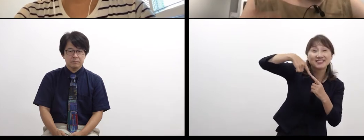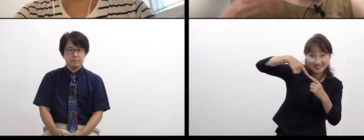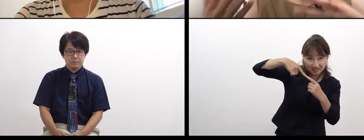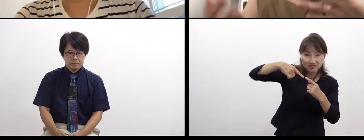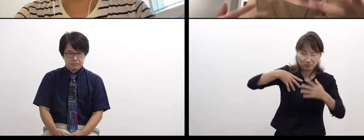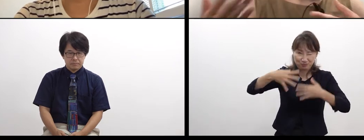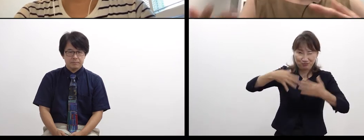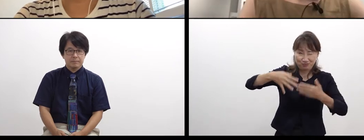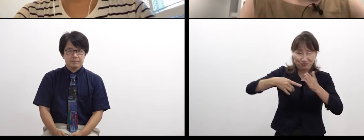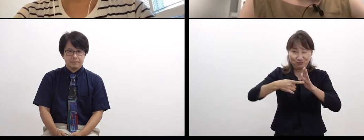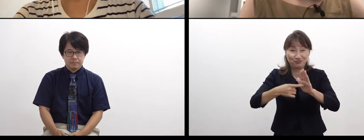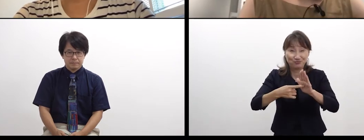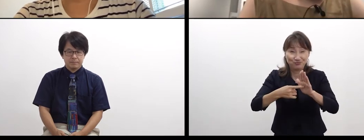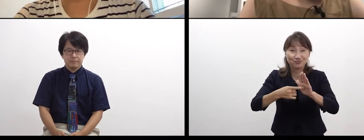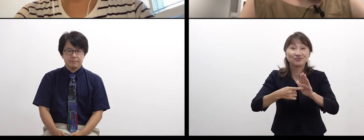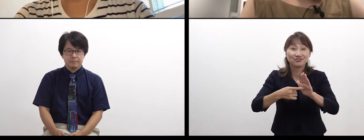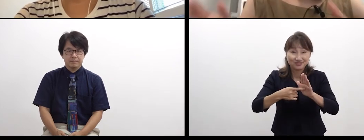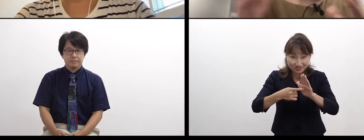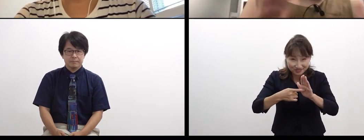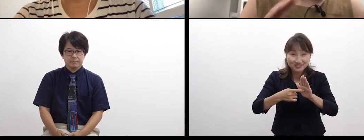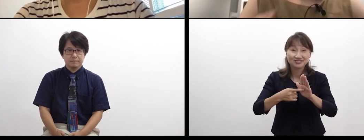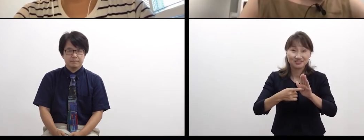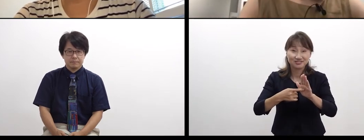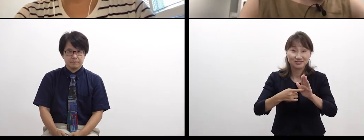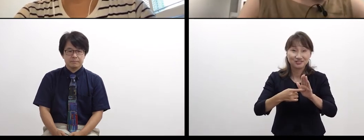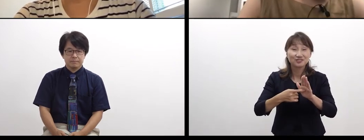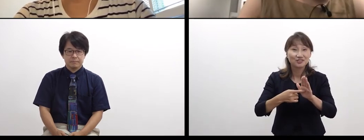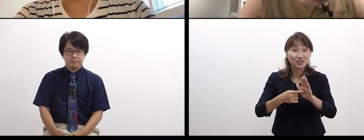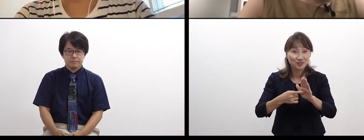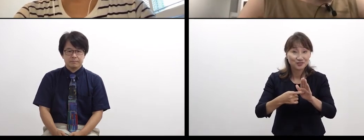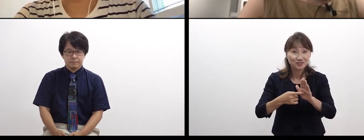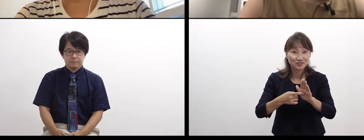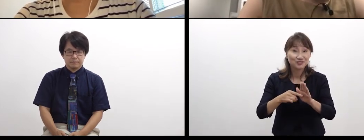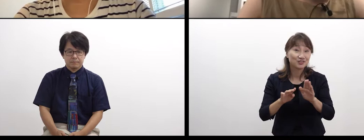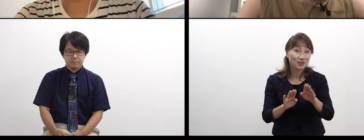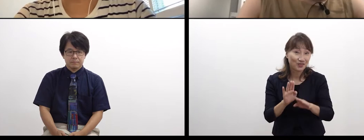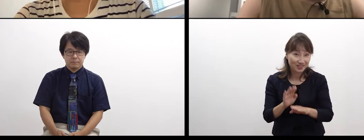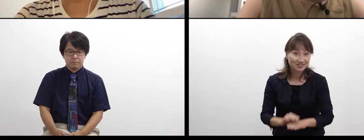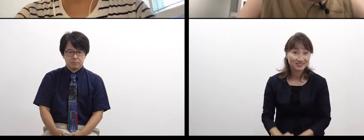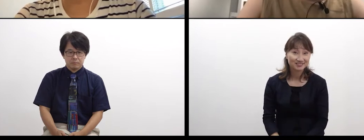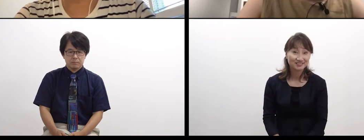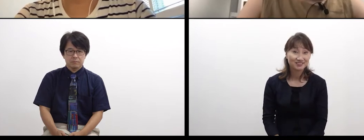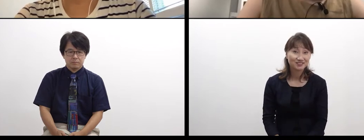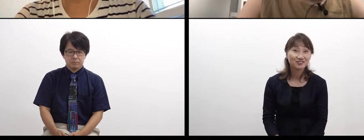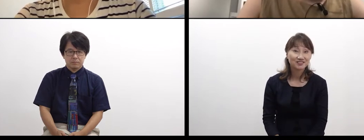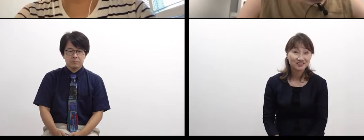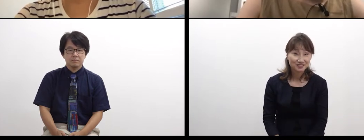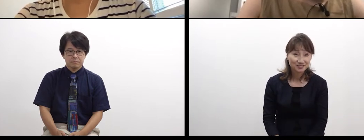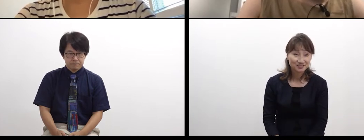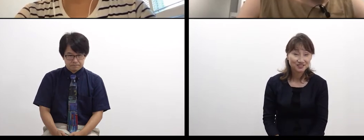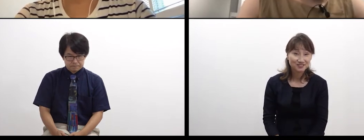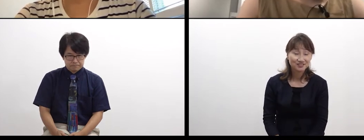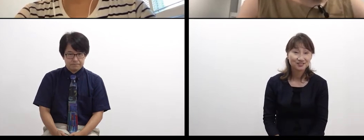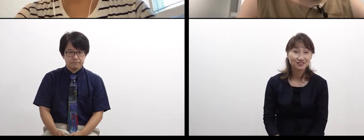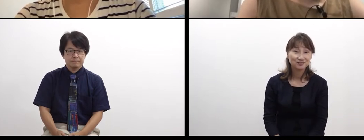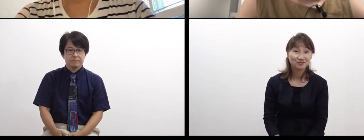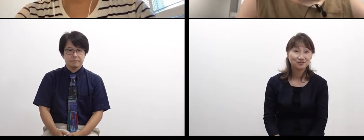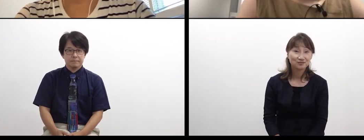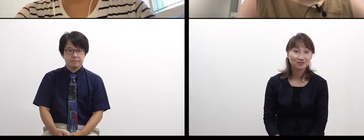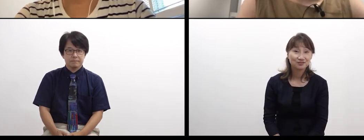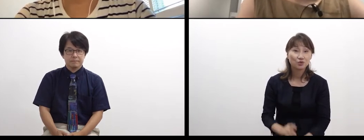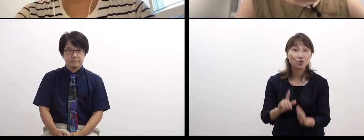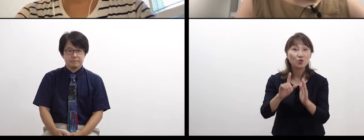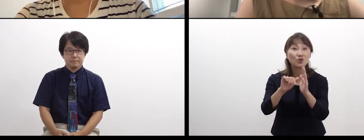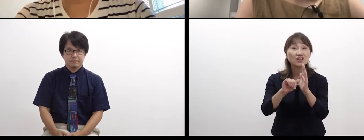for translation. In that process, there is something slipping out of it there,